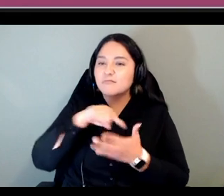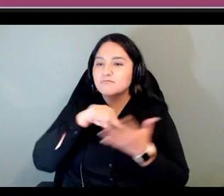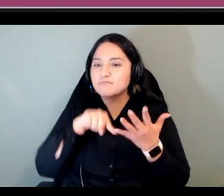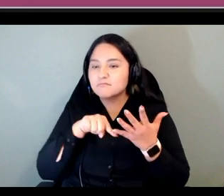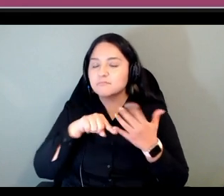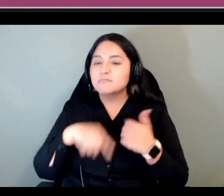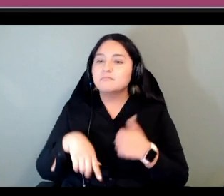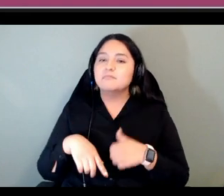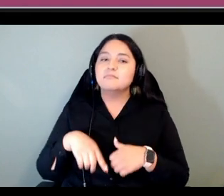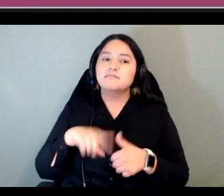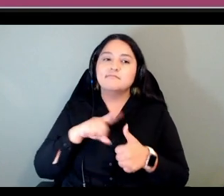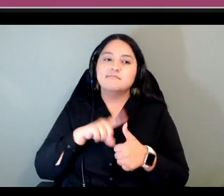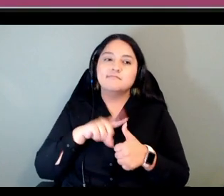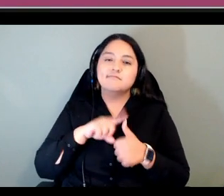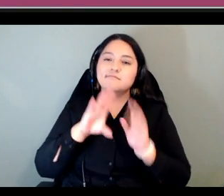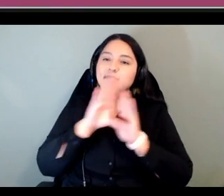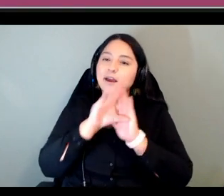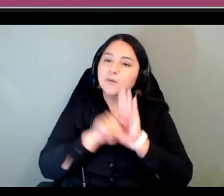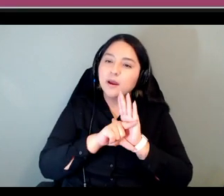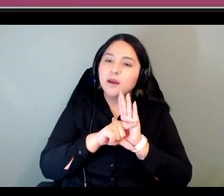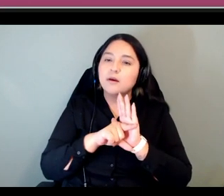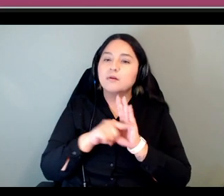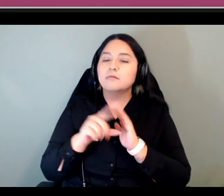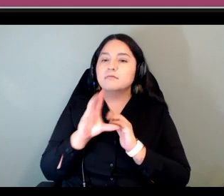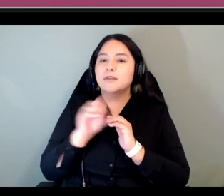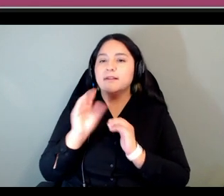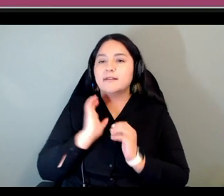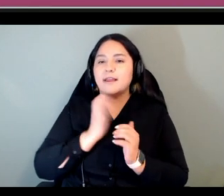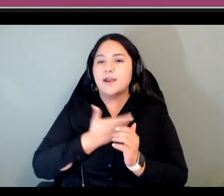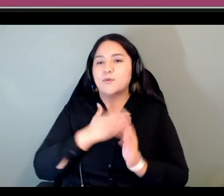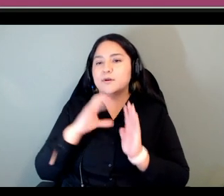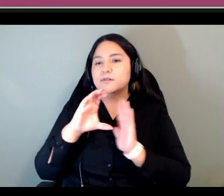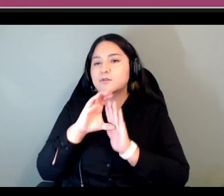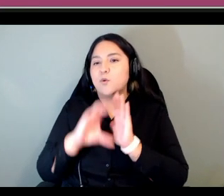to you about the background and motivate motivation for the course give you a little bit of an